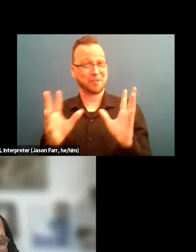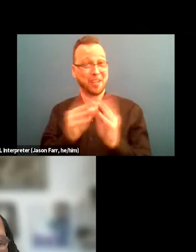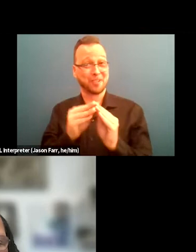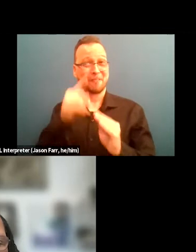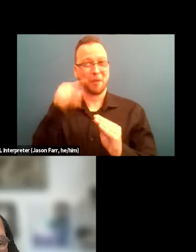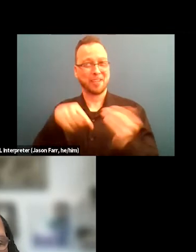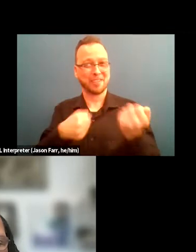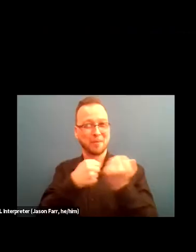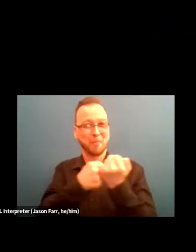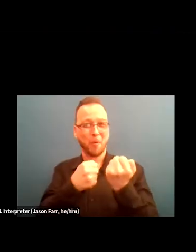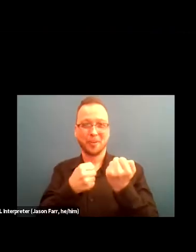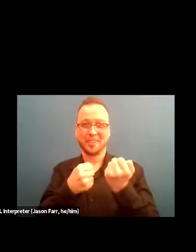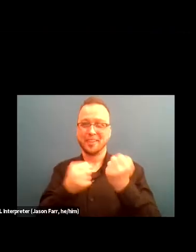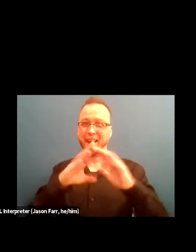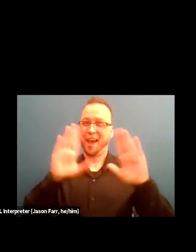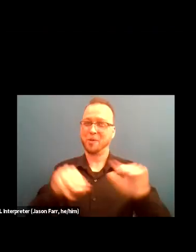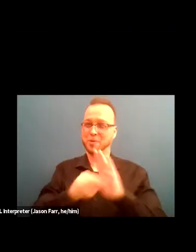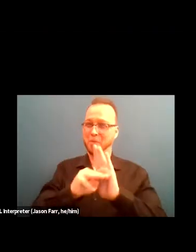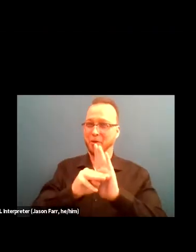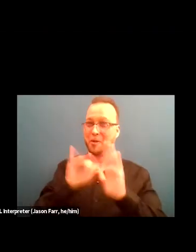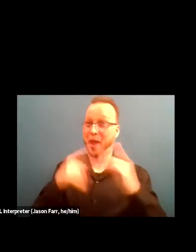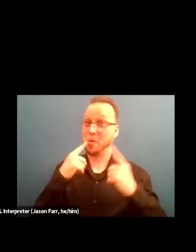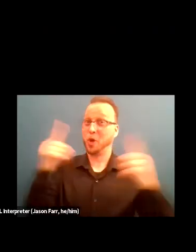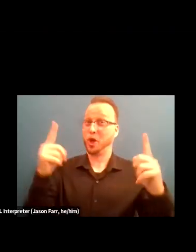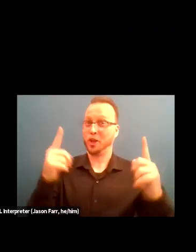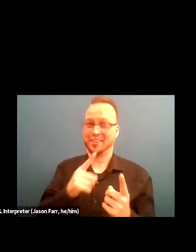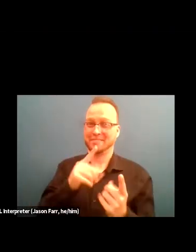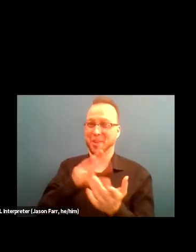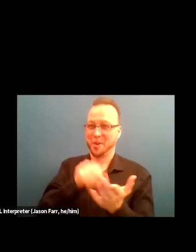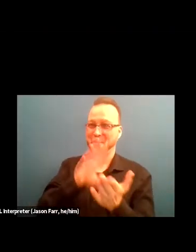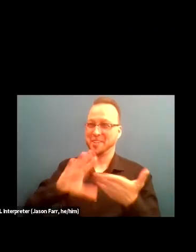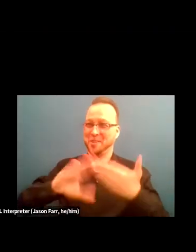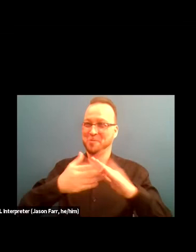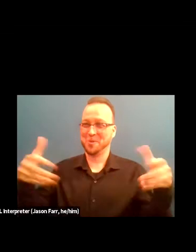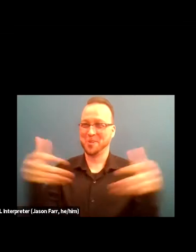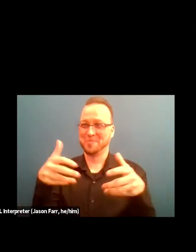that Work learning community. We will start, if you've been with us, these three sessions,